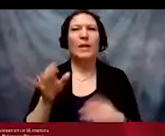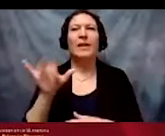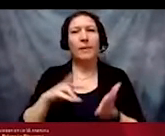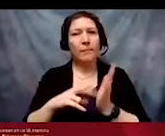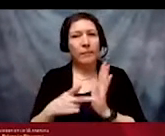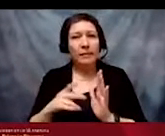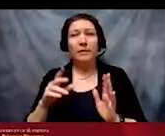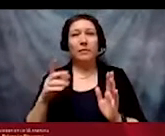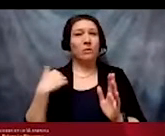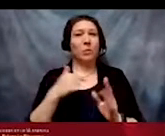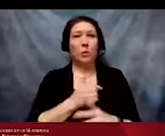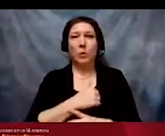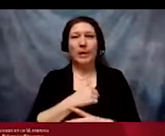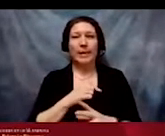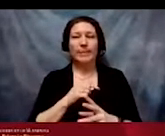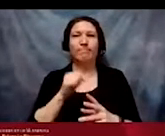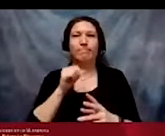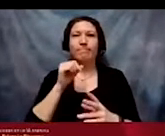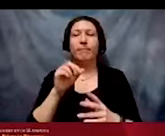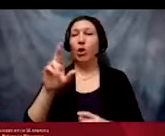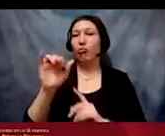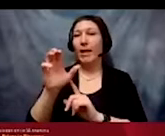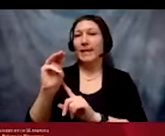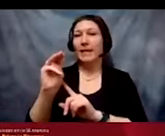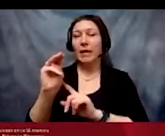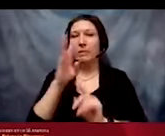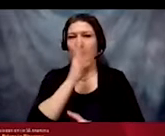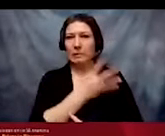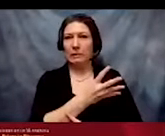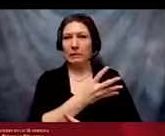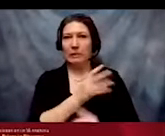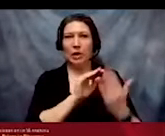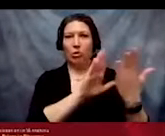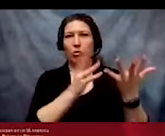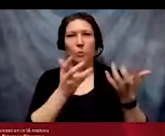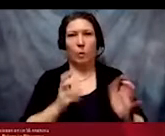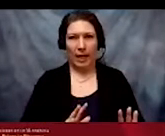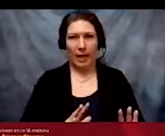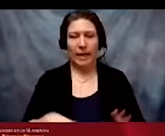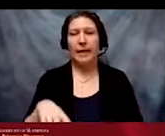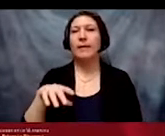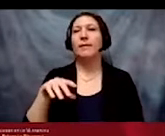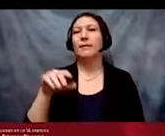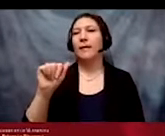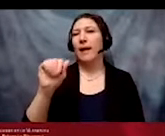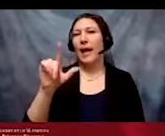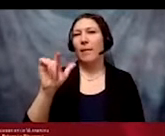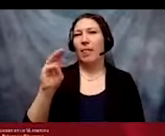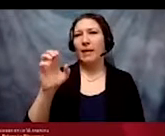addressing racism and ableism by focusing instead on vague notions of